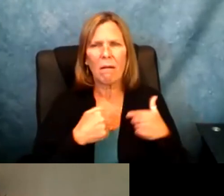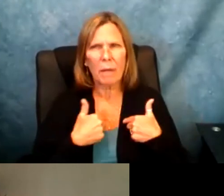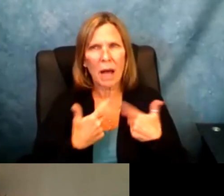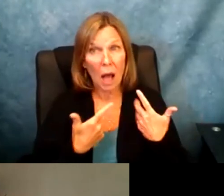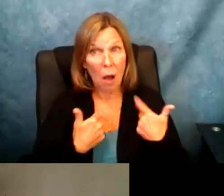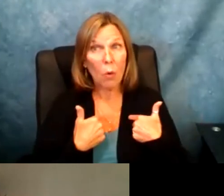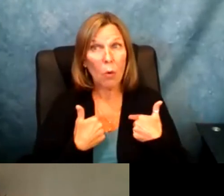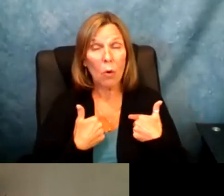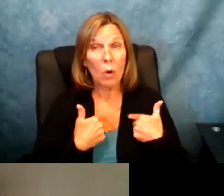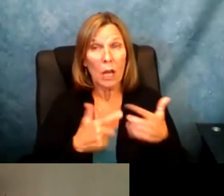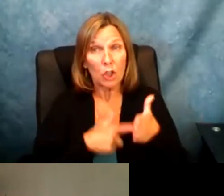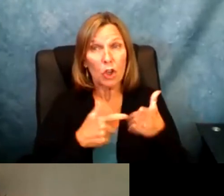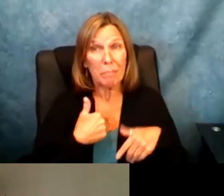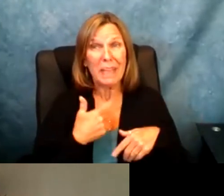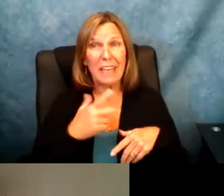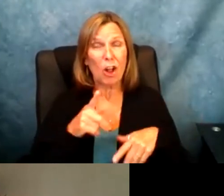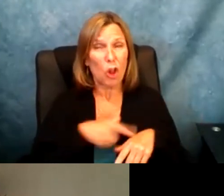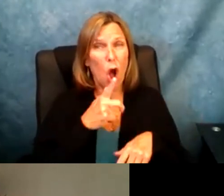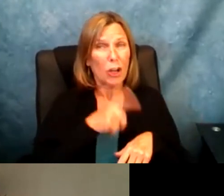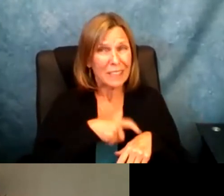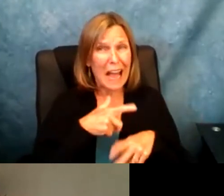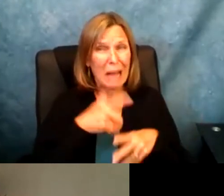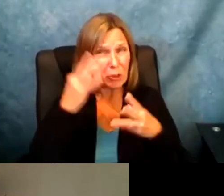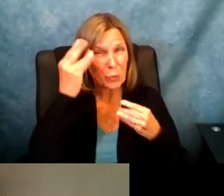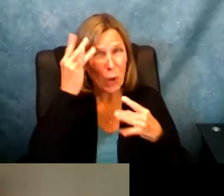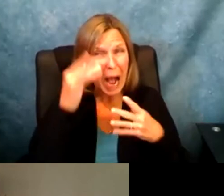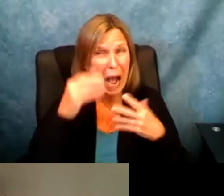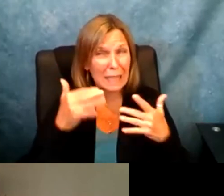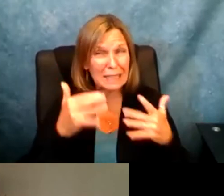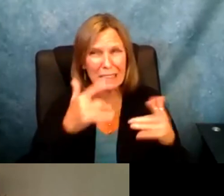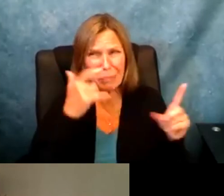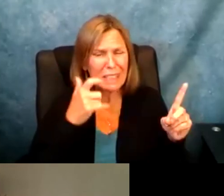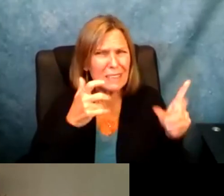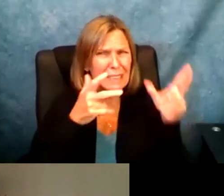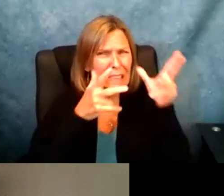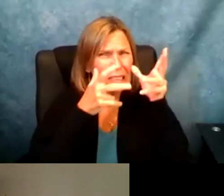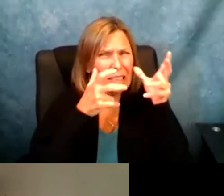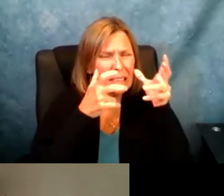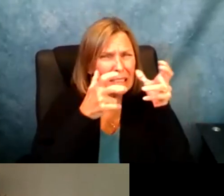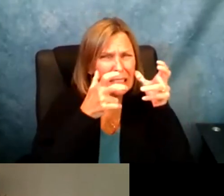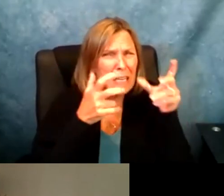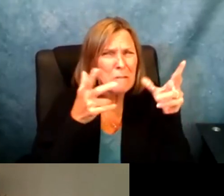entire class and like making fun of the way and how it took me longer to process things